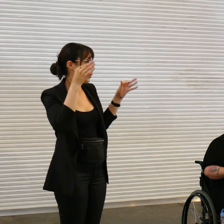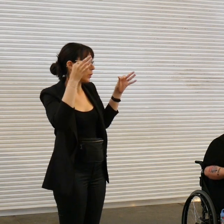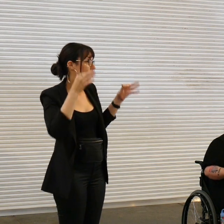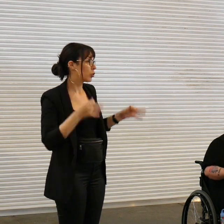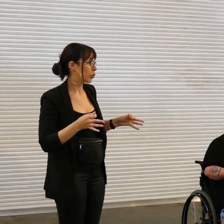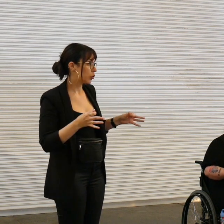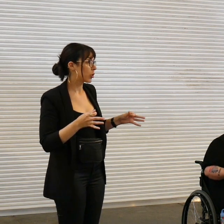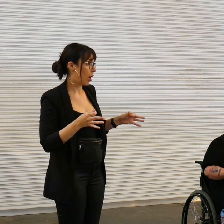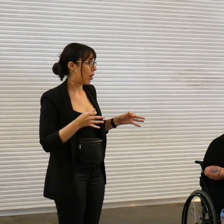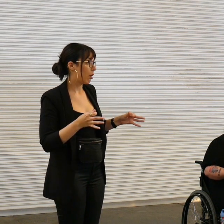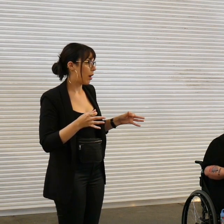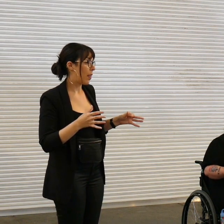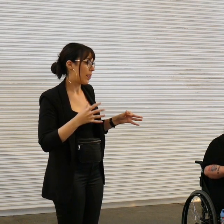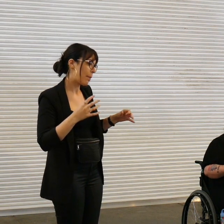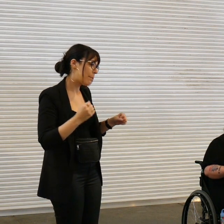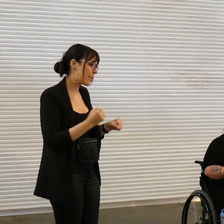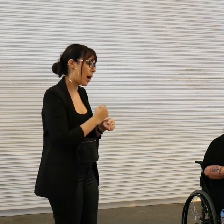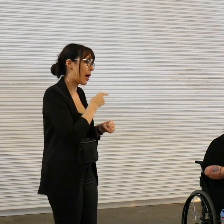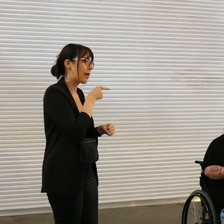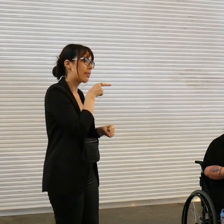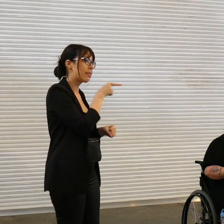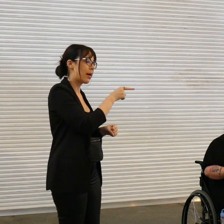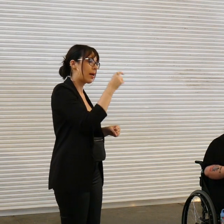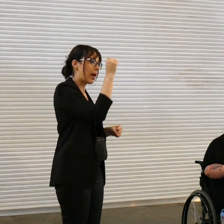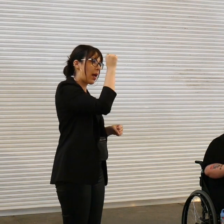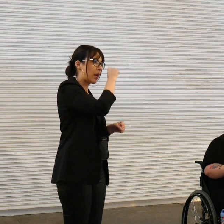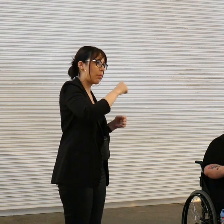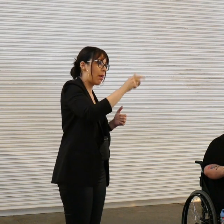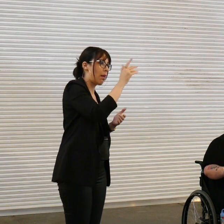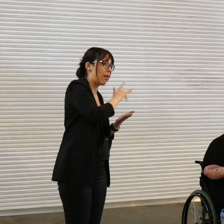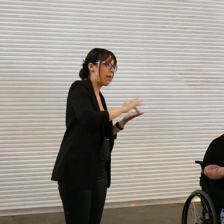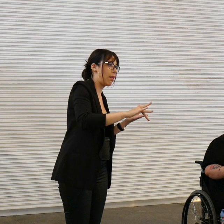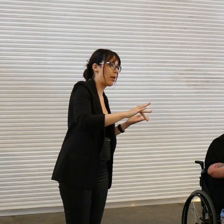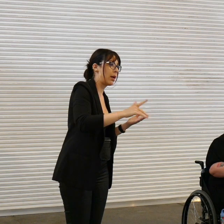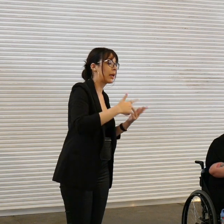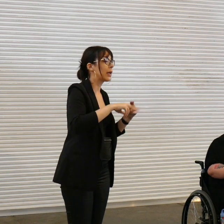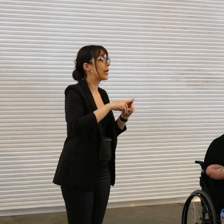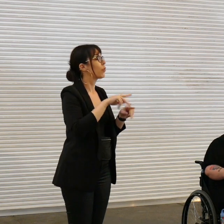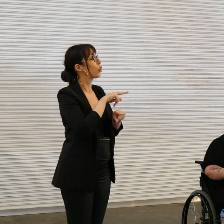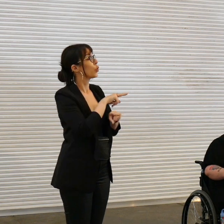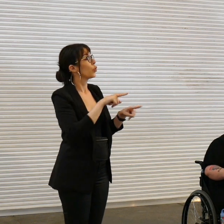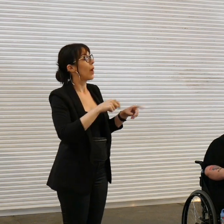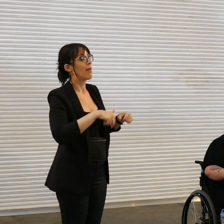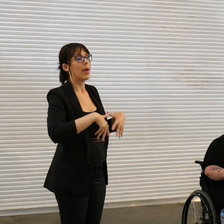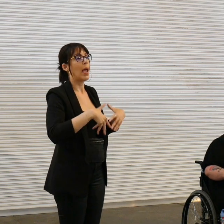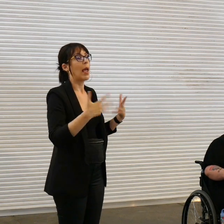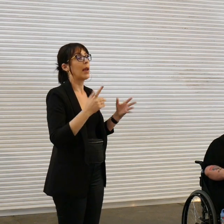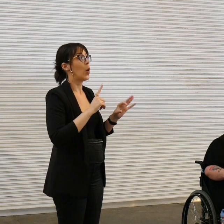of the Thylacine uh if you have any questions I'm very autistic and completely enthusiastic to about